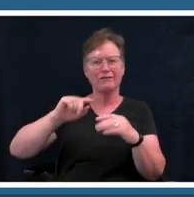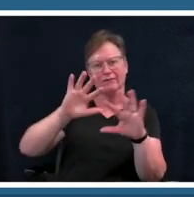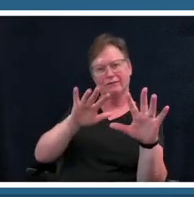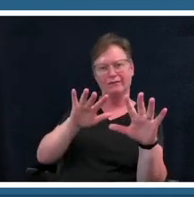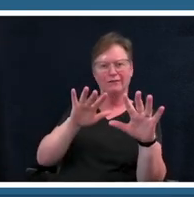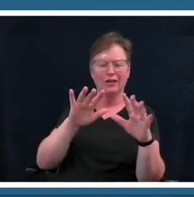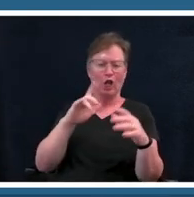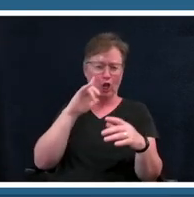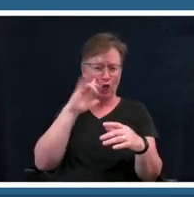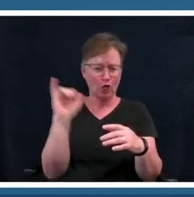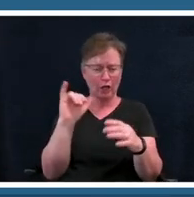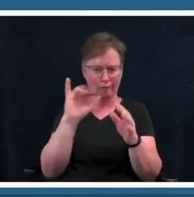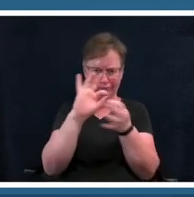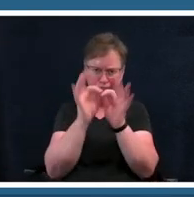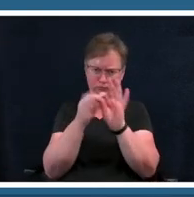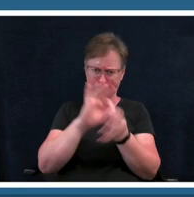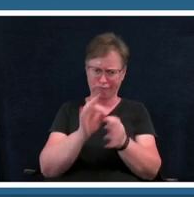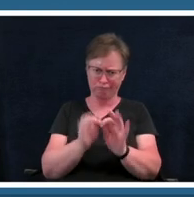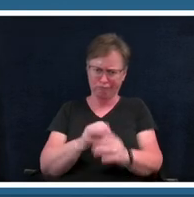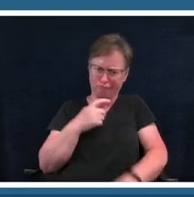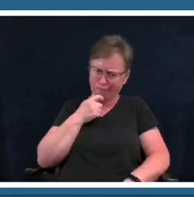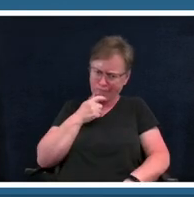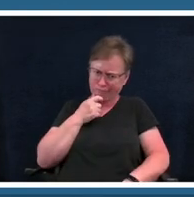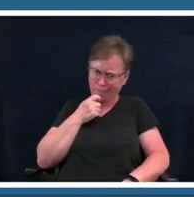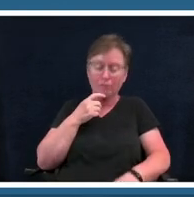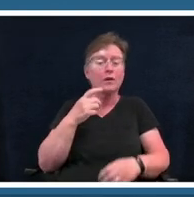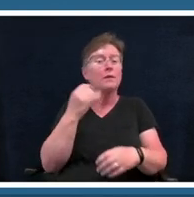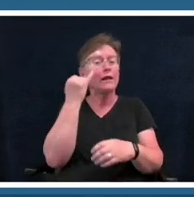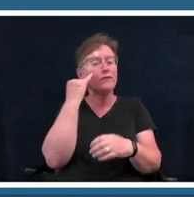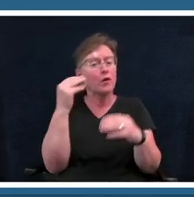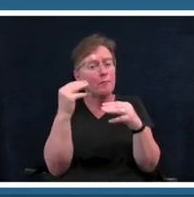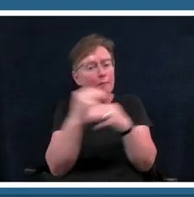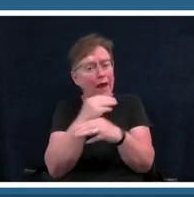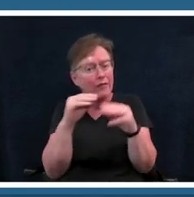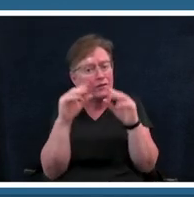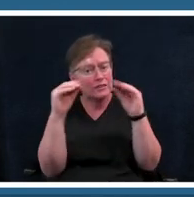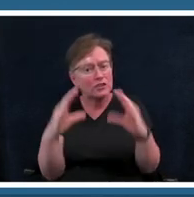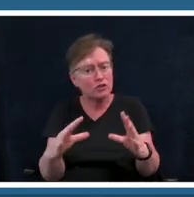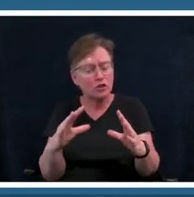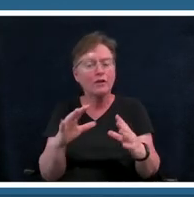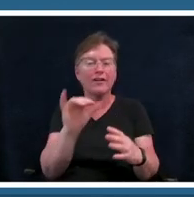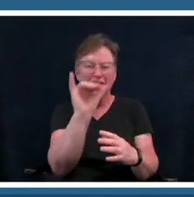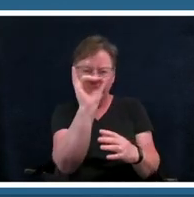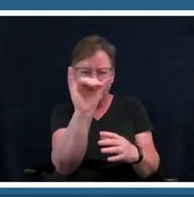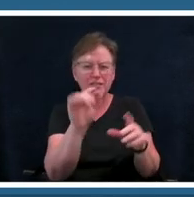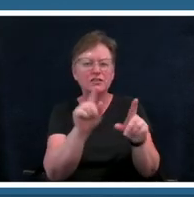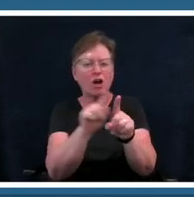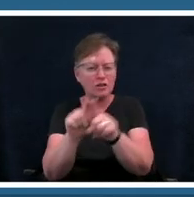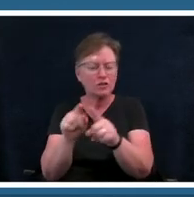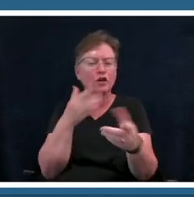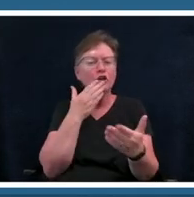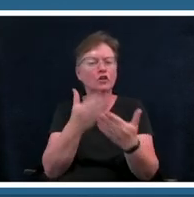you are a math teacher these are also great ways to um